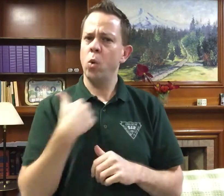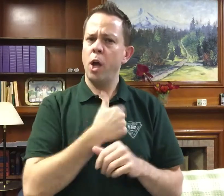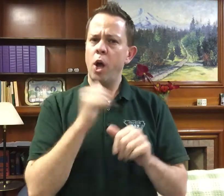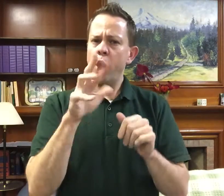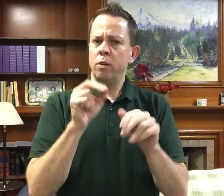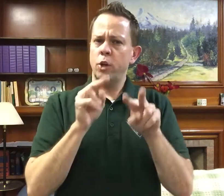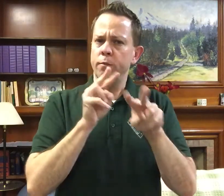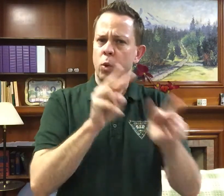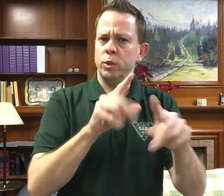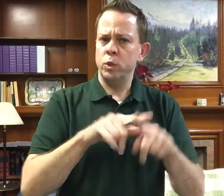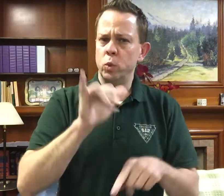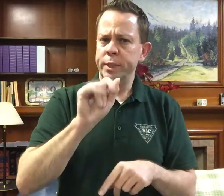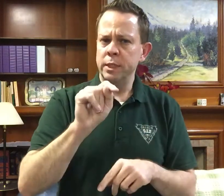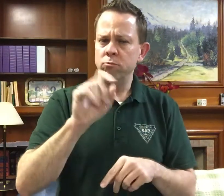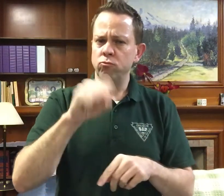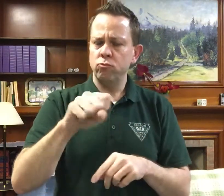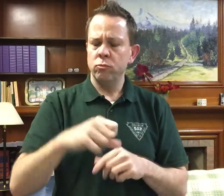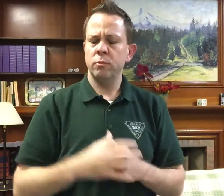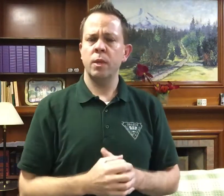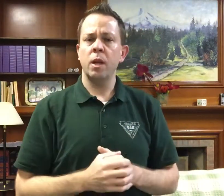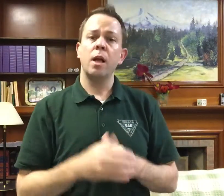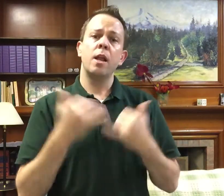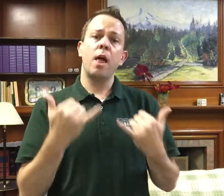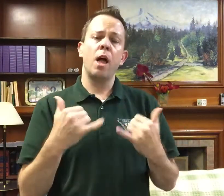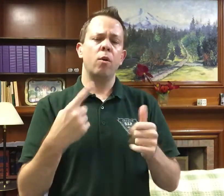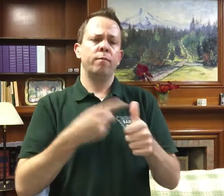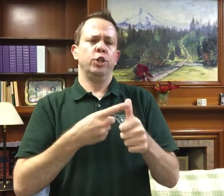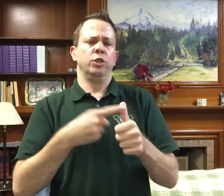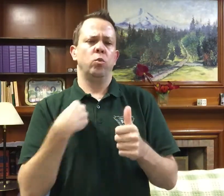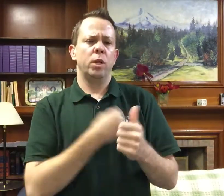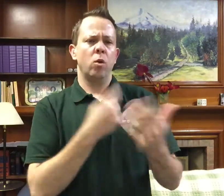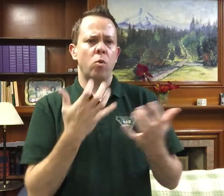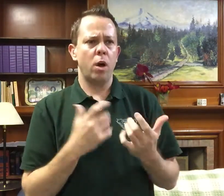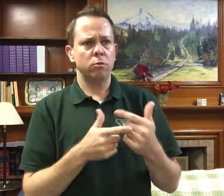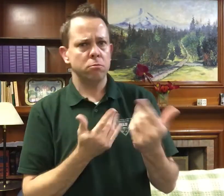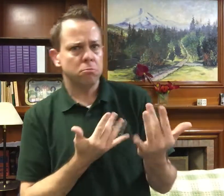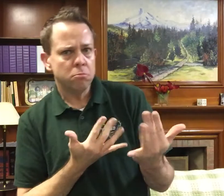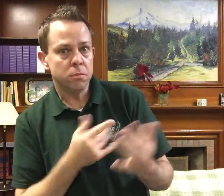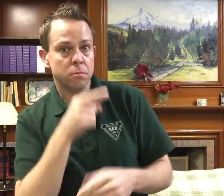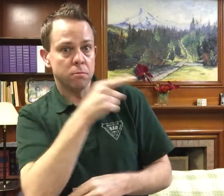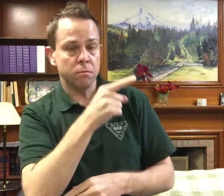We are looking forward to this. First, however, we'd like to hold back